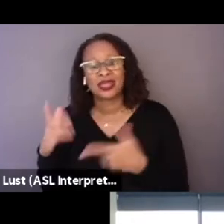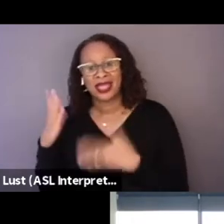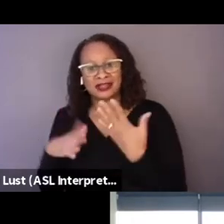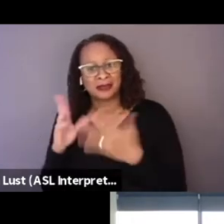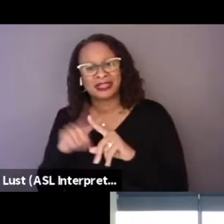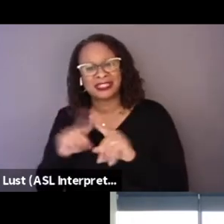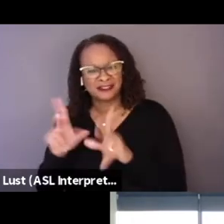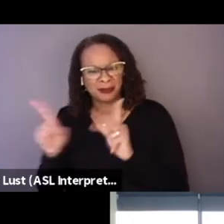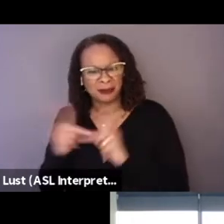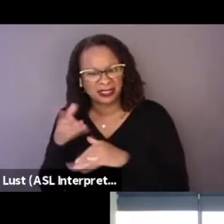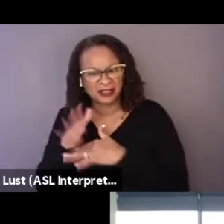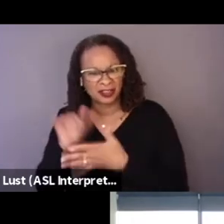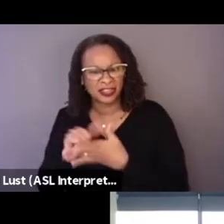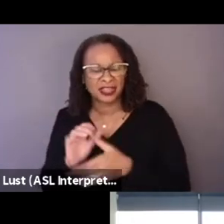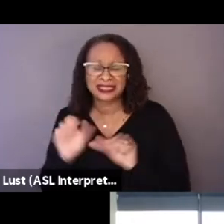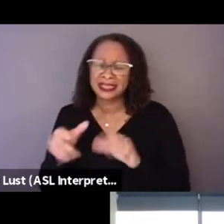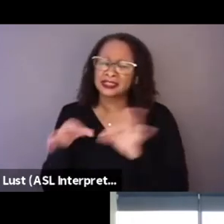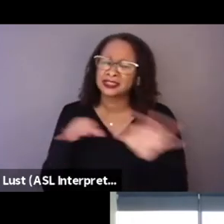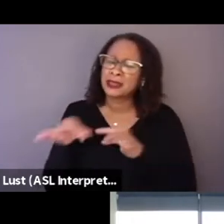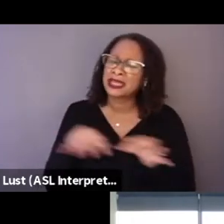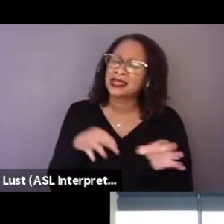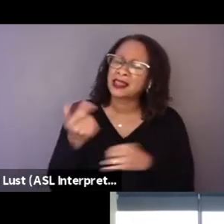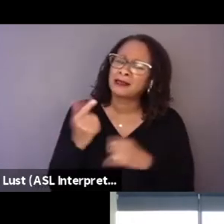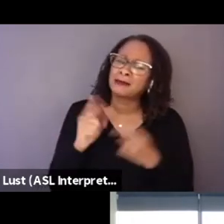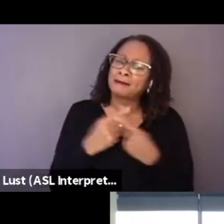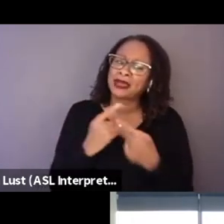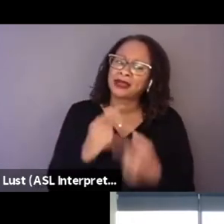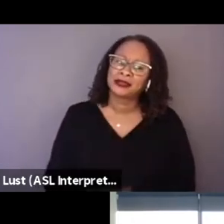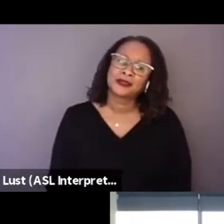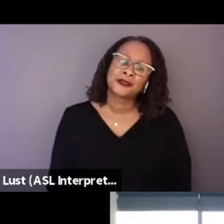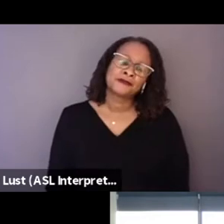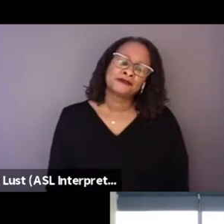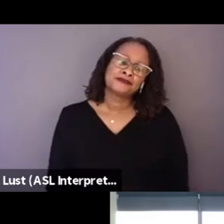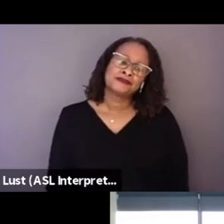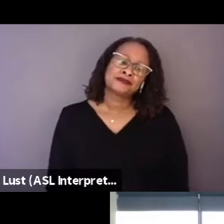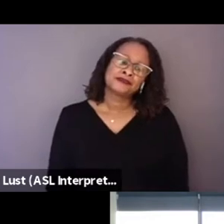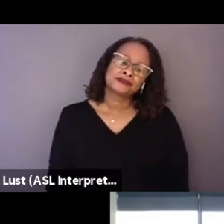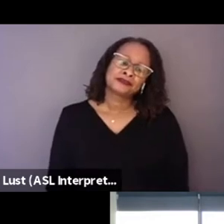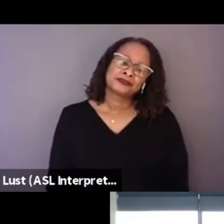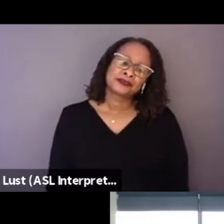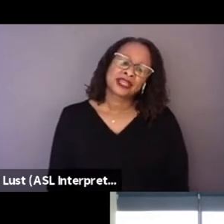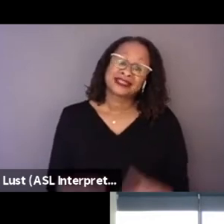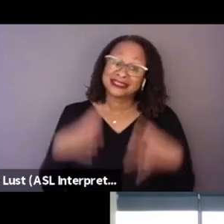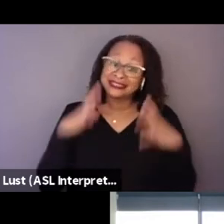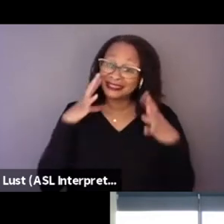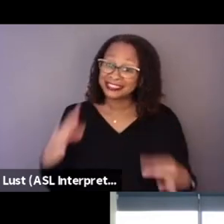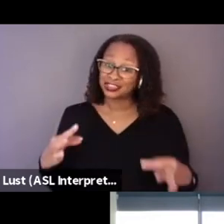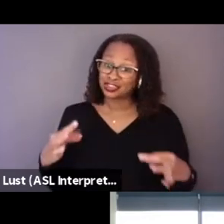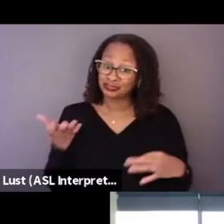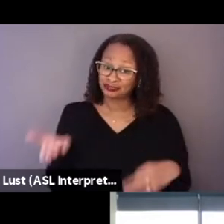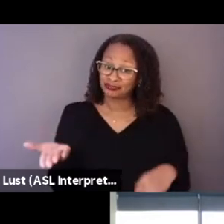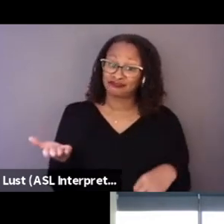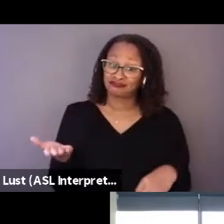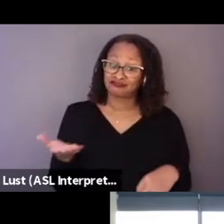So, can you explain a little bit about that decision and sort of the way that it emerged